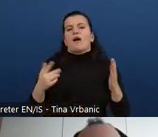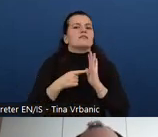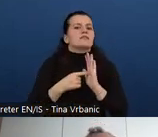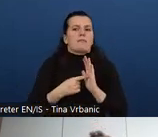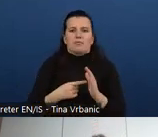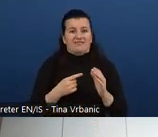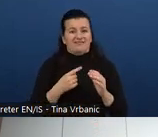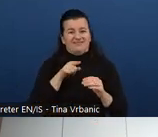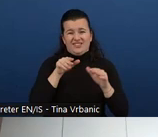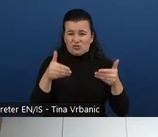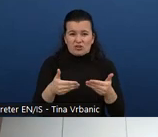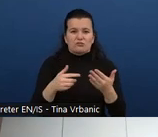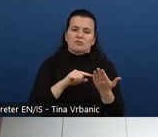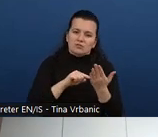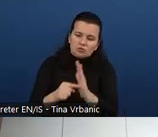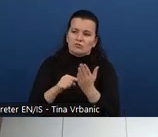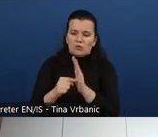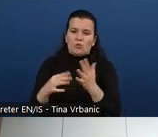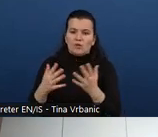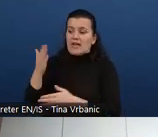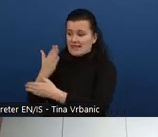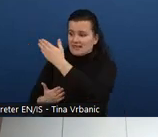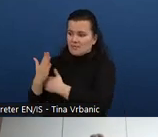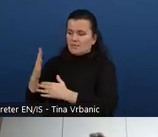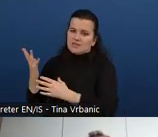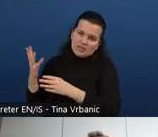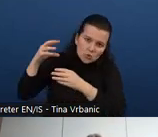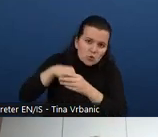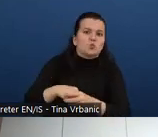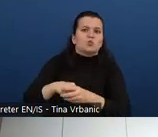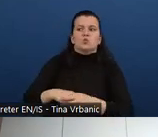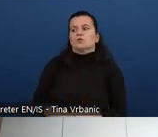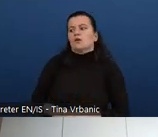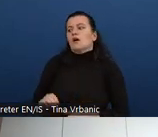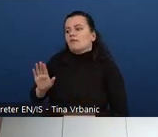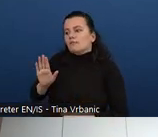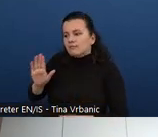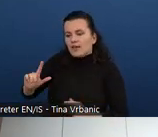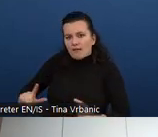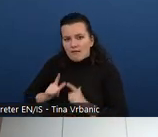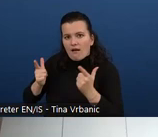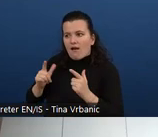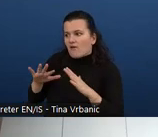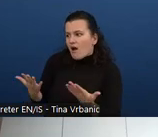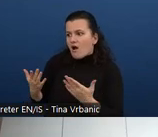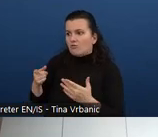be actually focus on how people with disabilities experience accessibility is throughout.